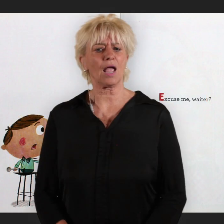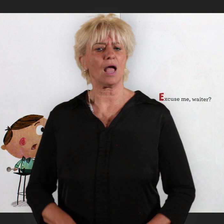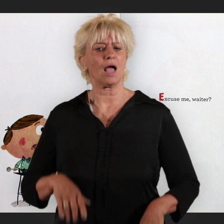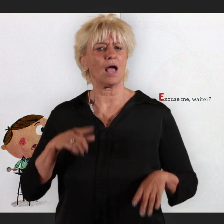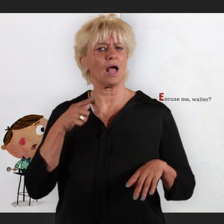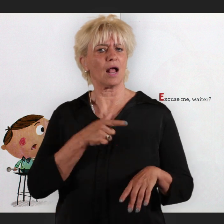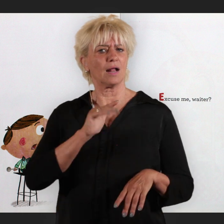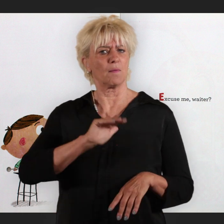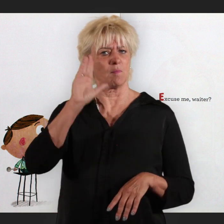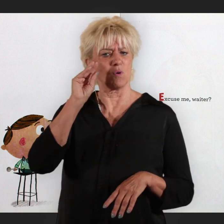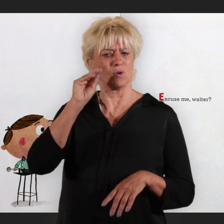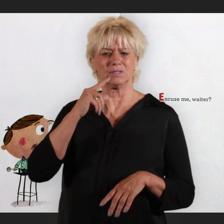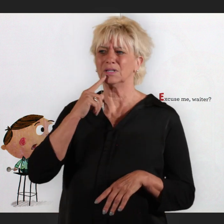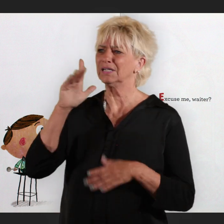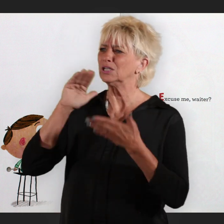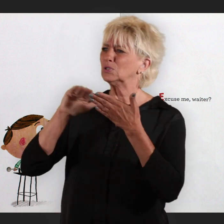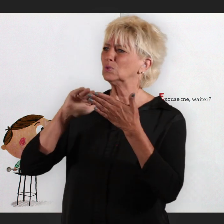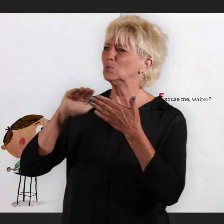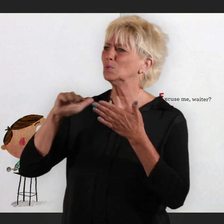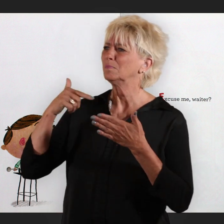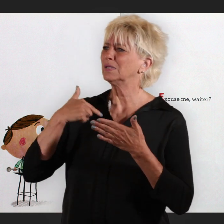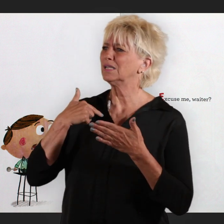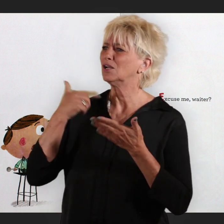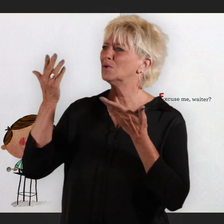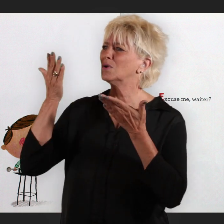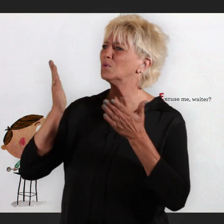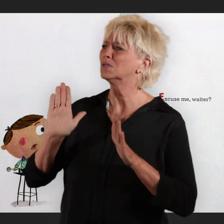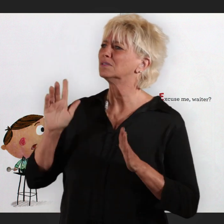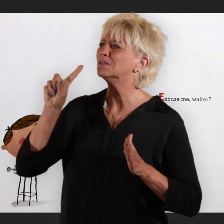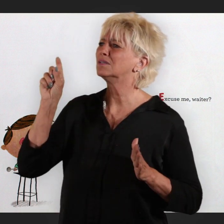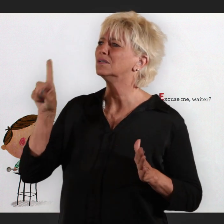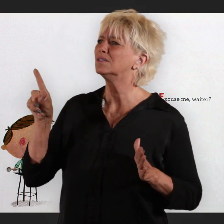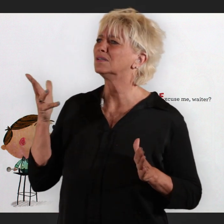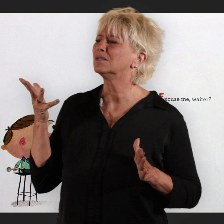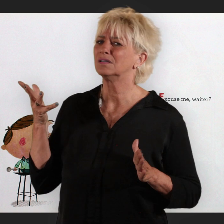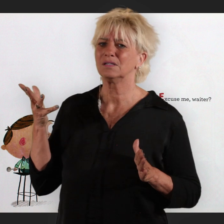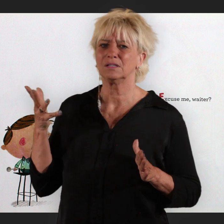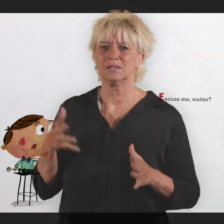Excuse me, waiter?